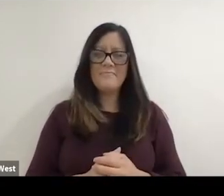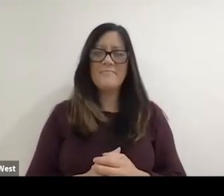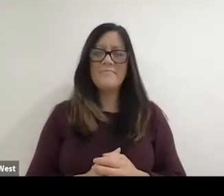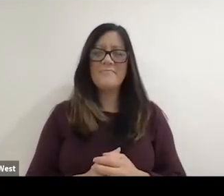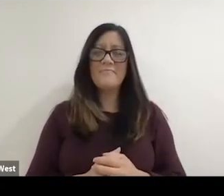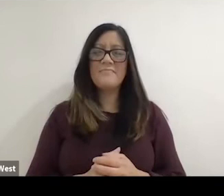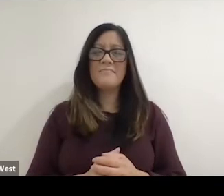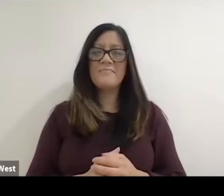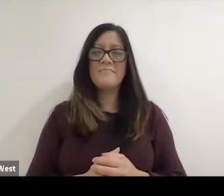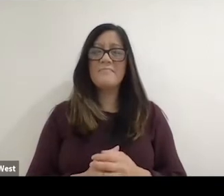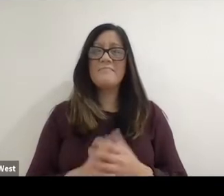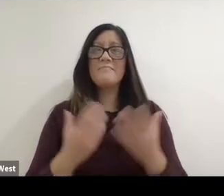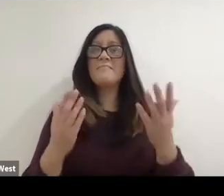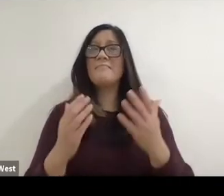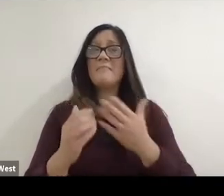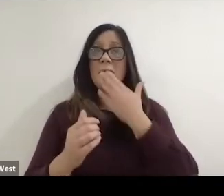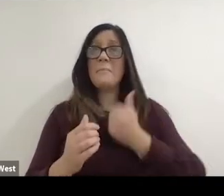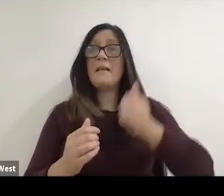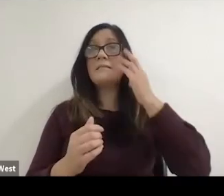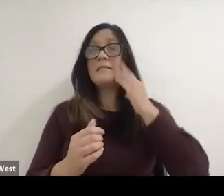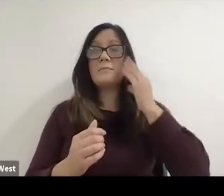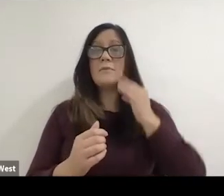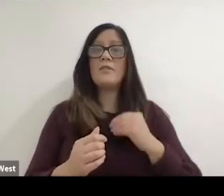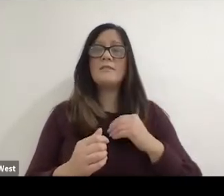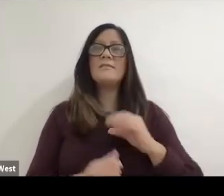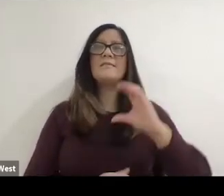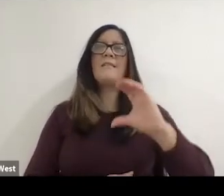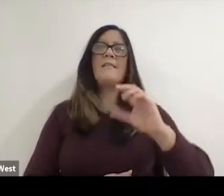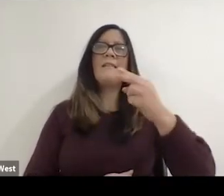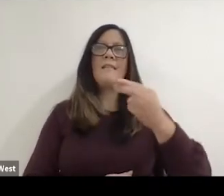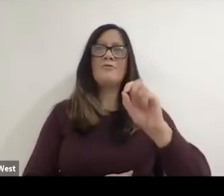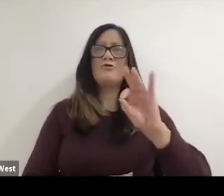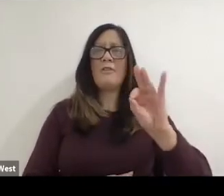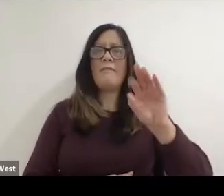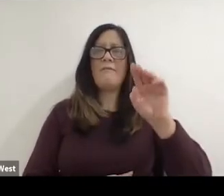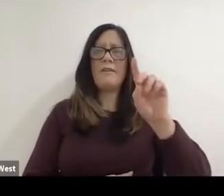Probably the highlight of my career was being the chef de mission for the US